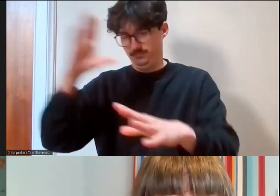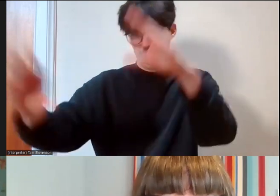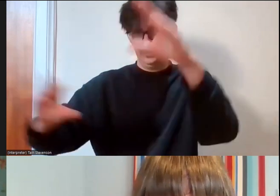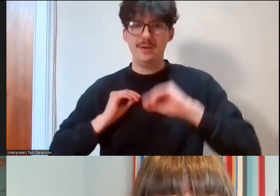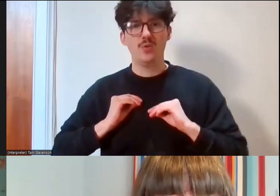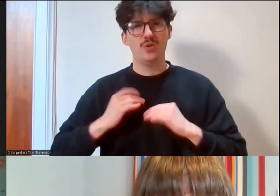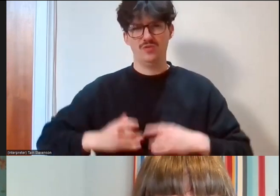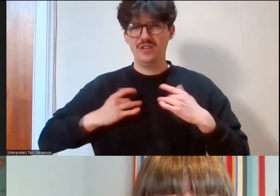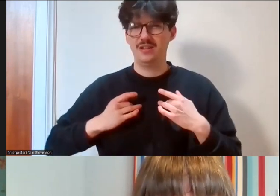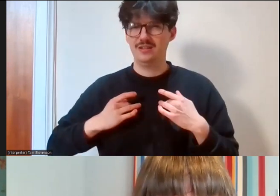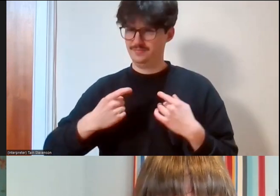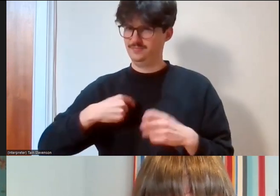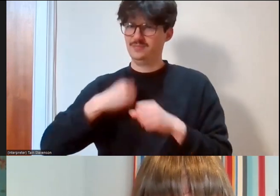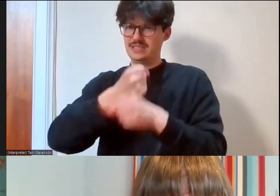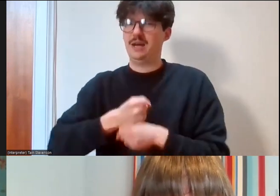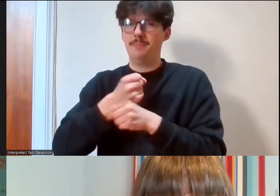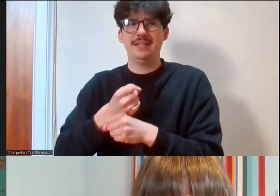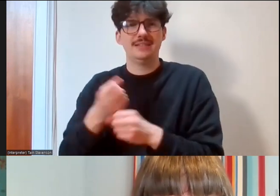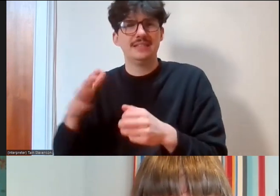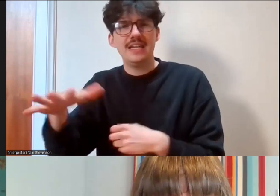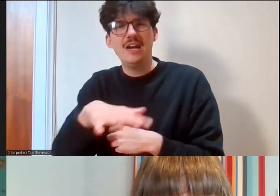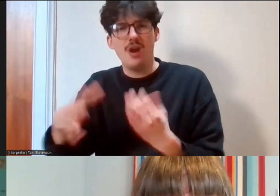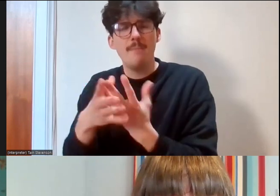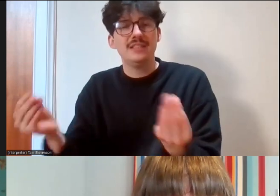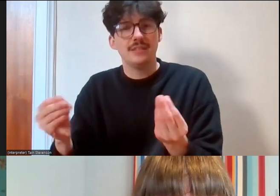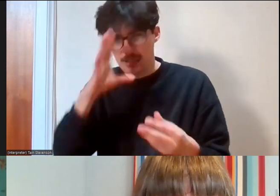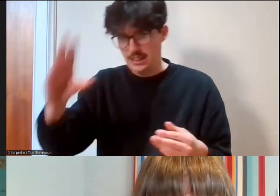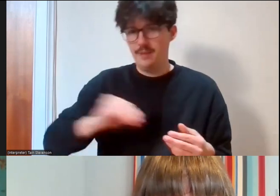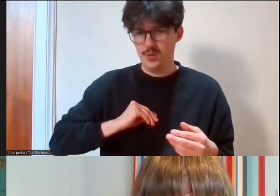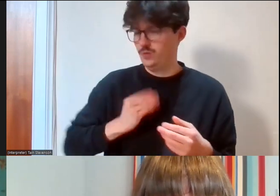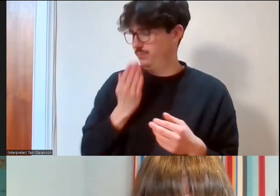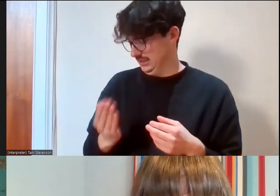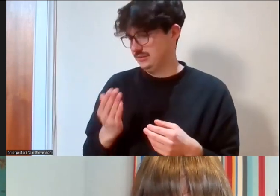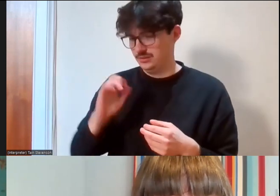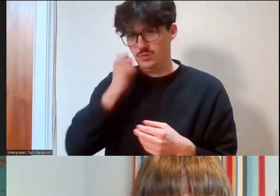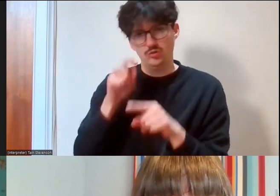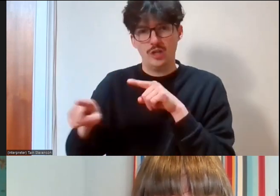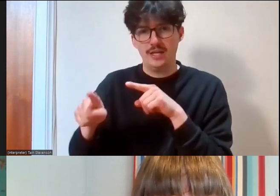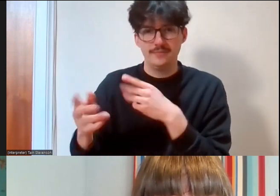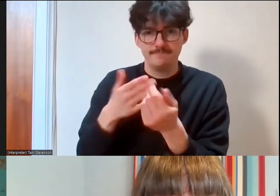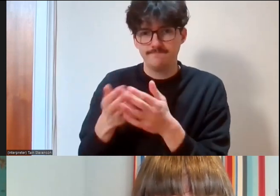you know, can we help you, you know, we'd absolutely love any input and help at all but